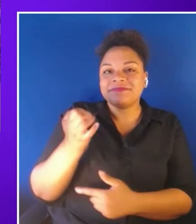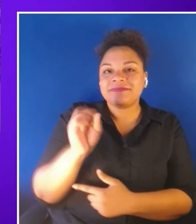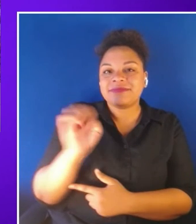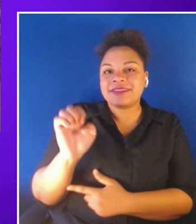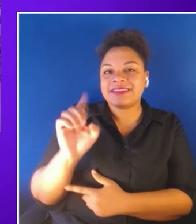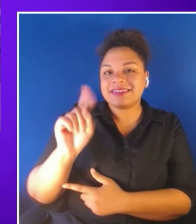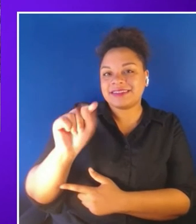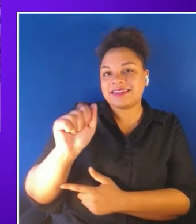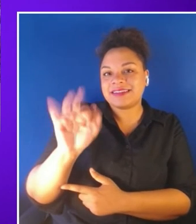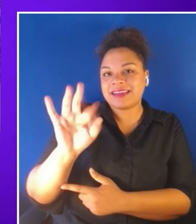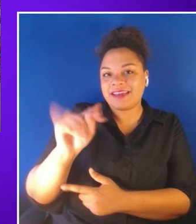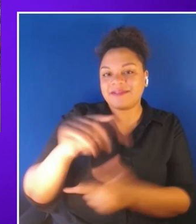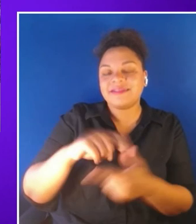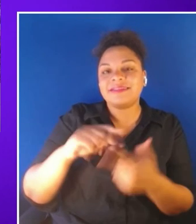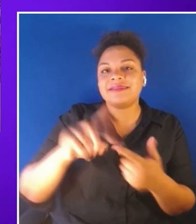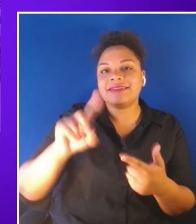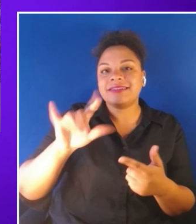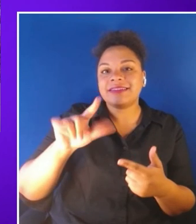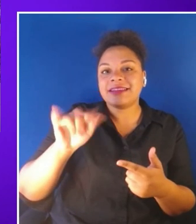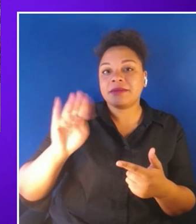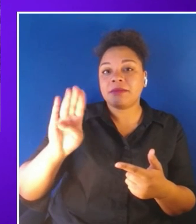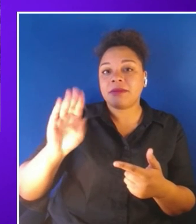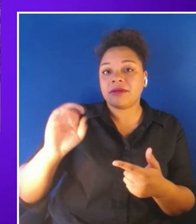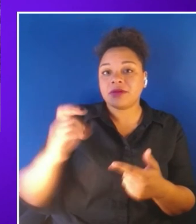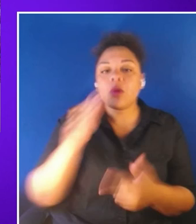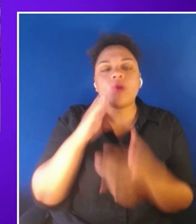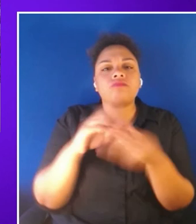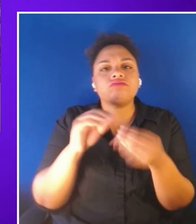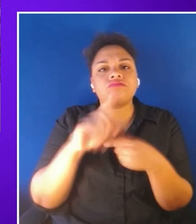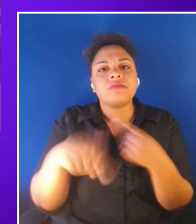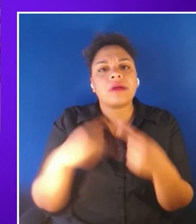to share with you a little bit more about where XR Access is today where it's going